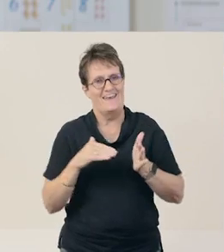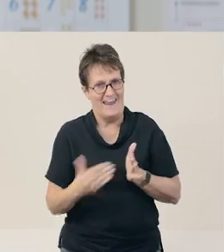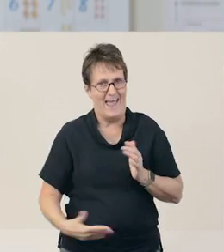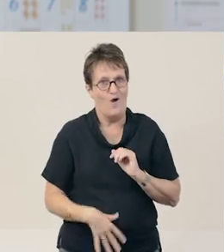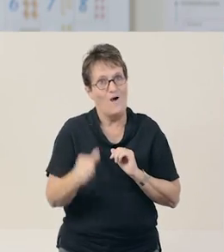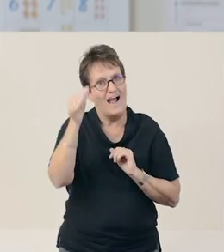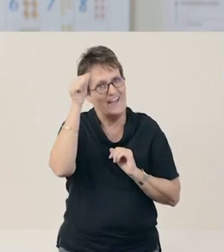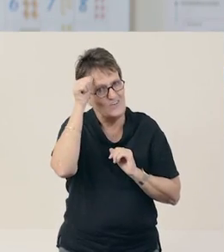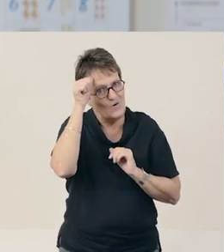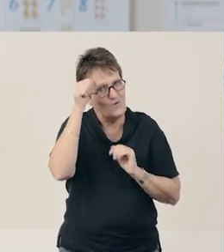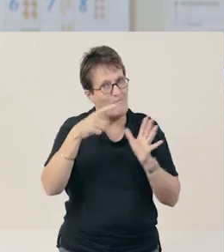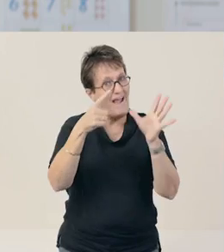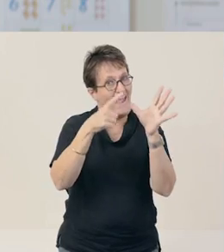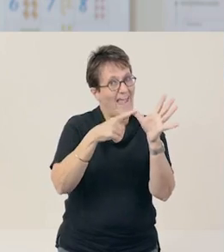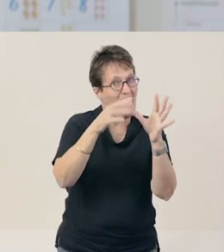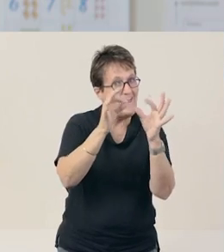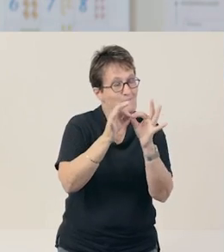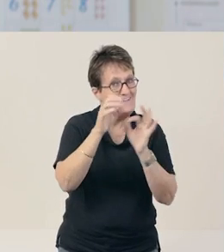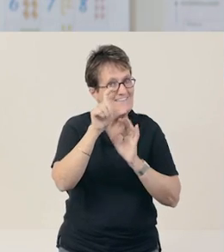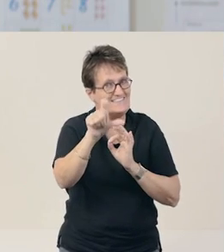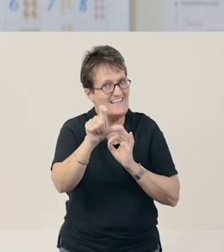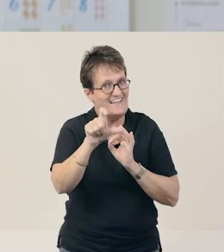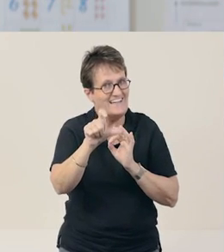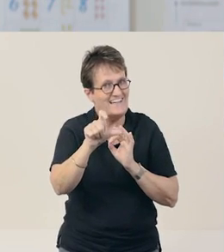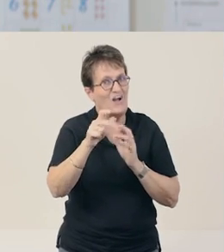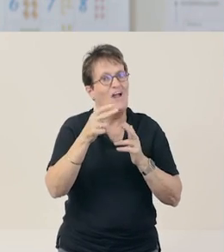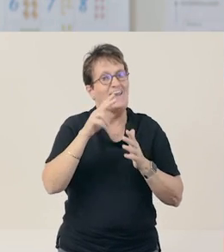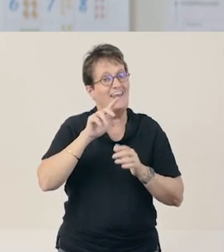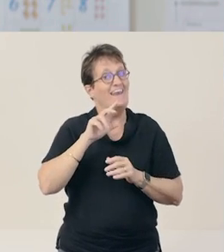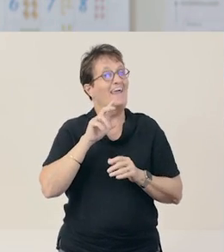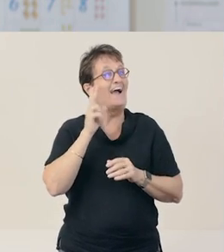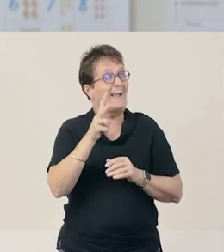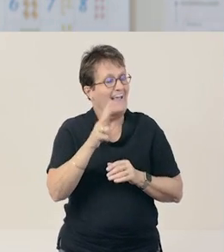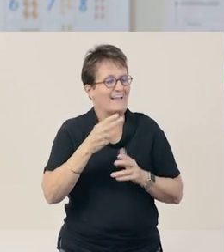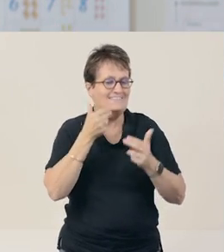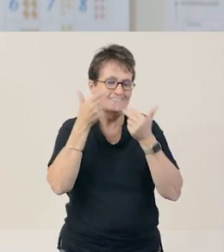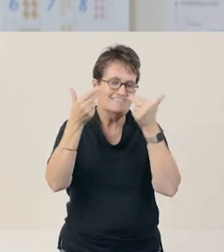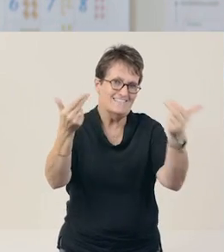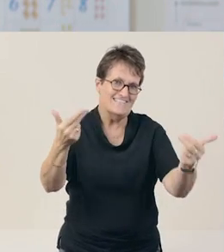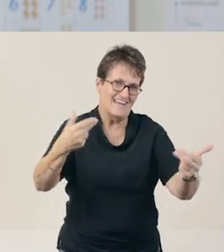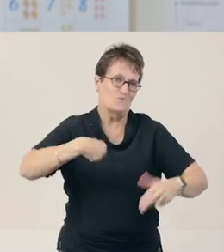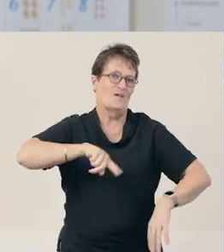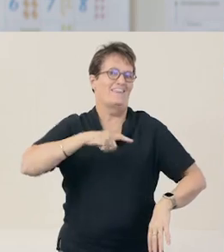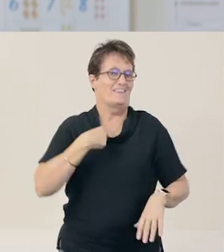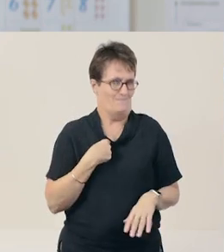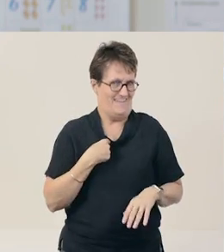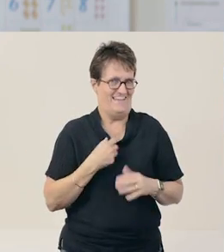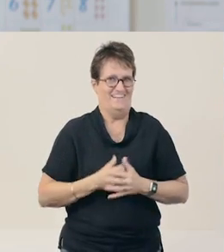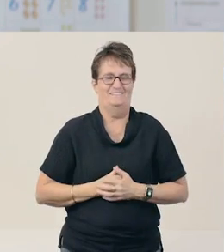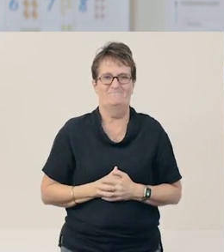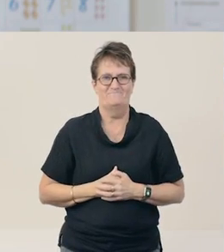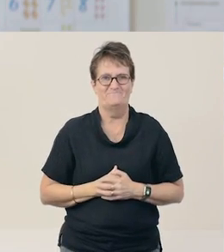Now I know my A, B, C, next time won’t you sing with me!